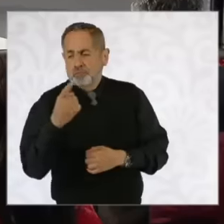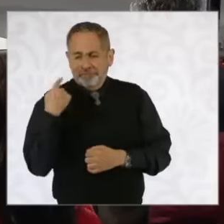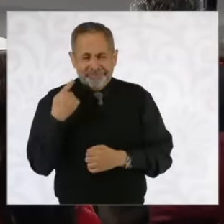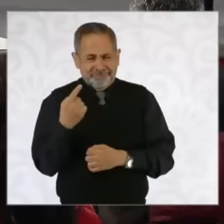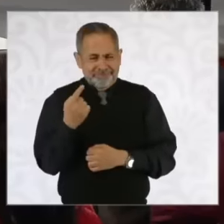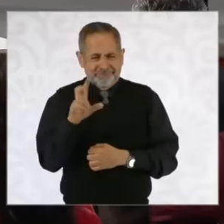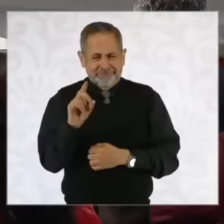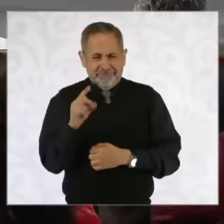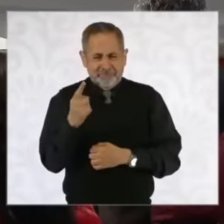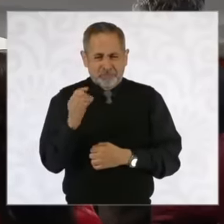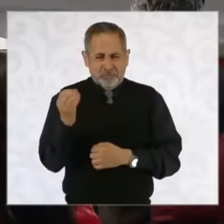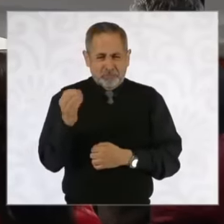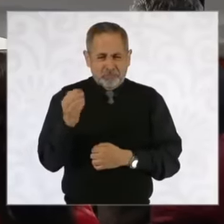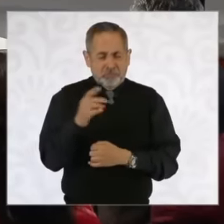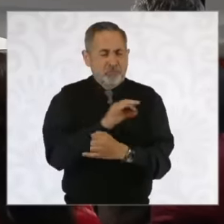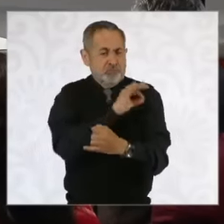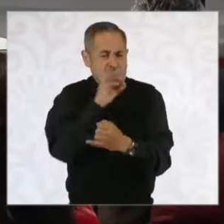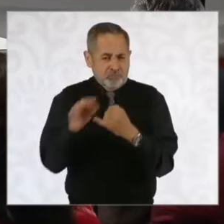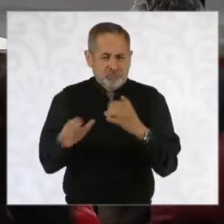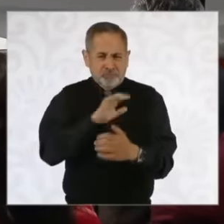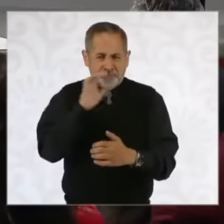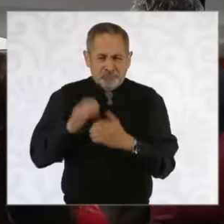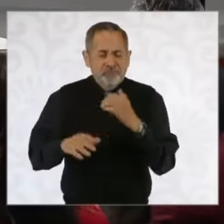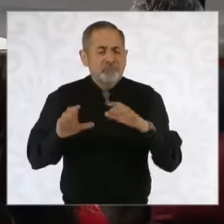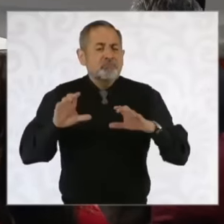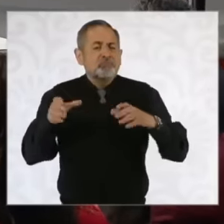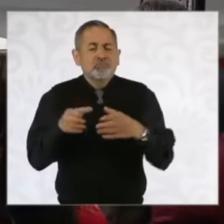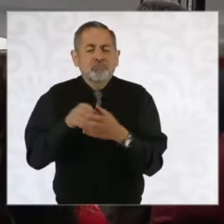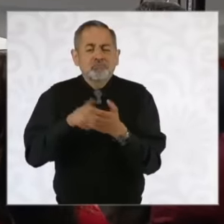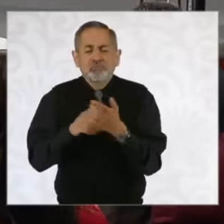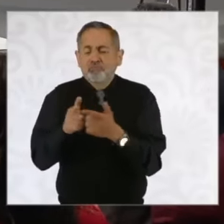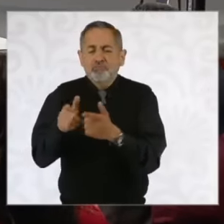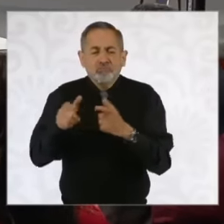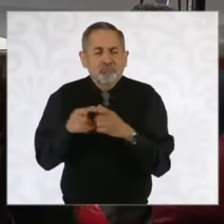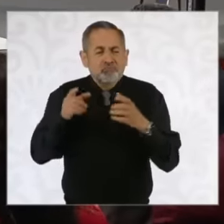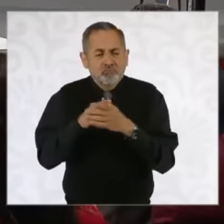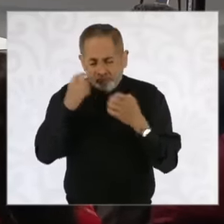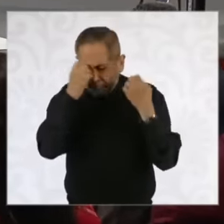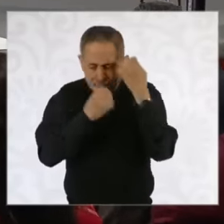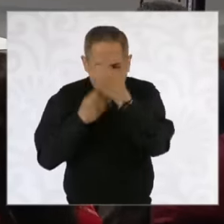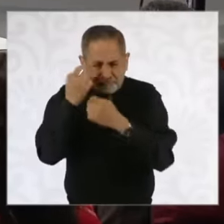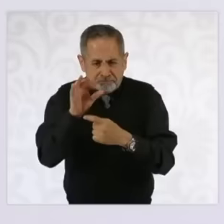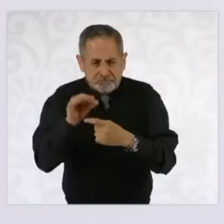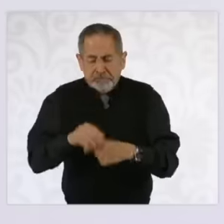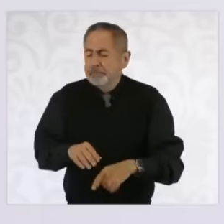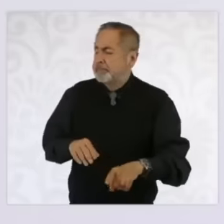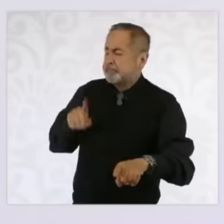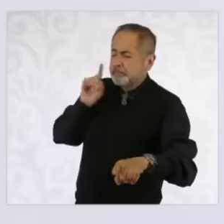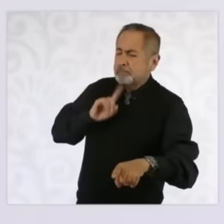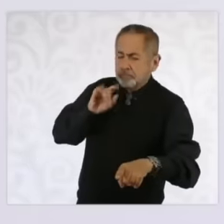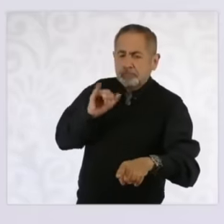date to integrate The evaluation committees for the elections are working on it.